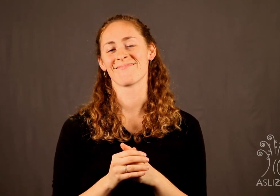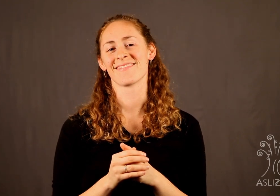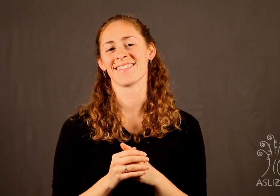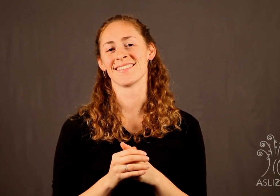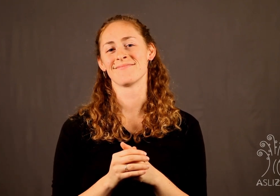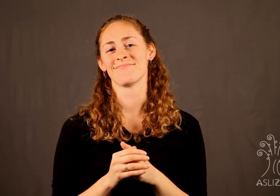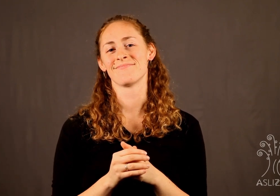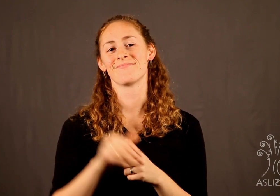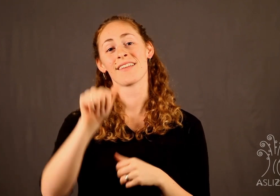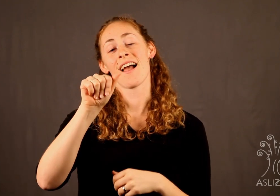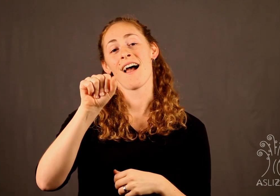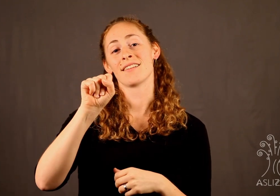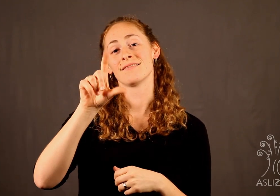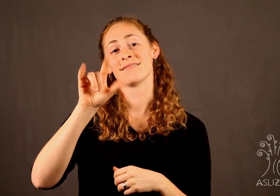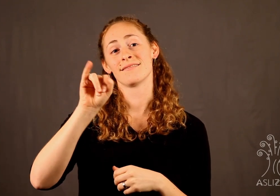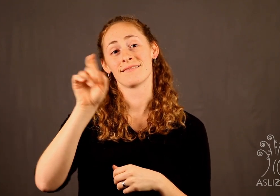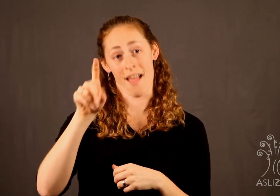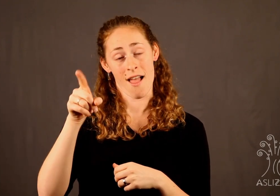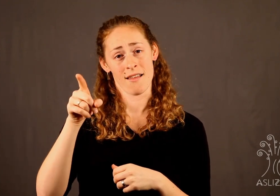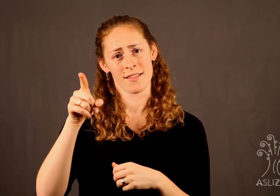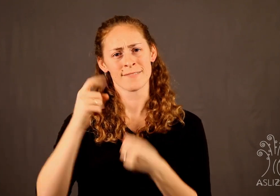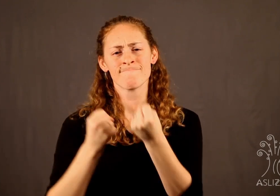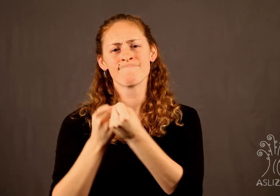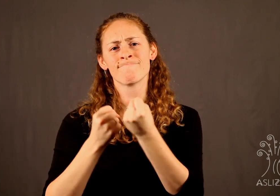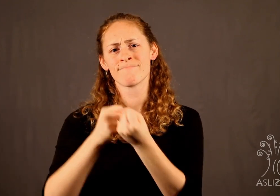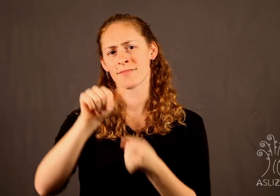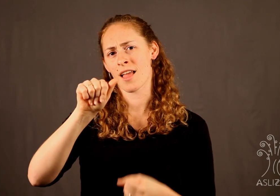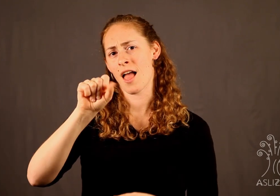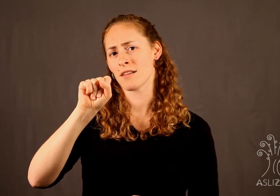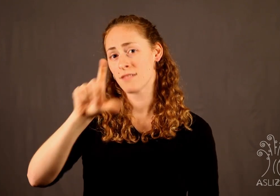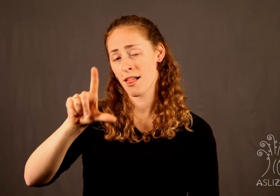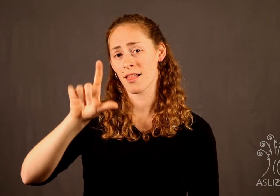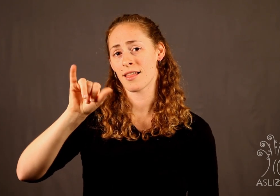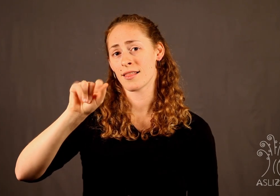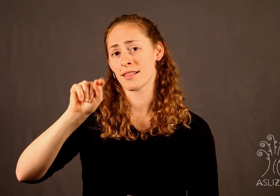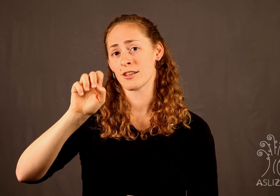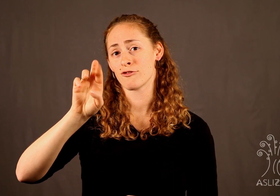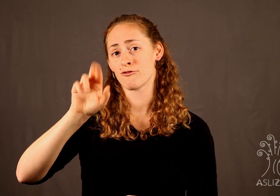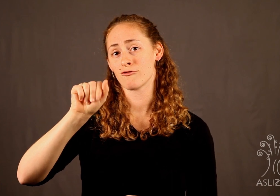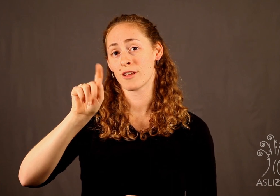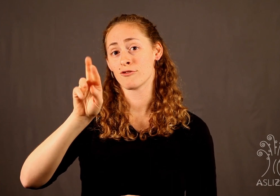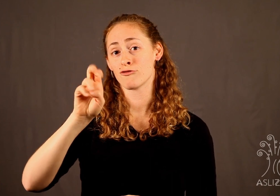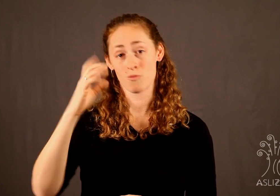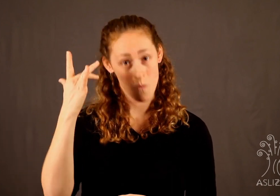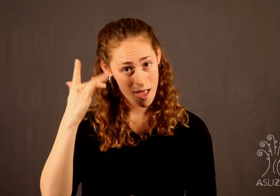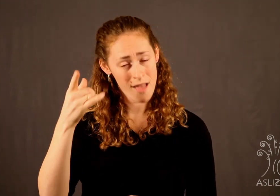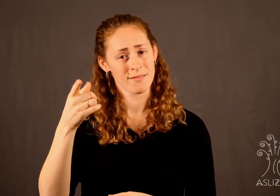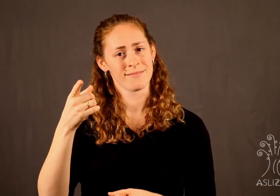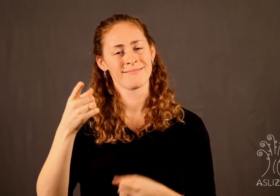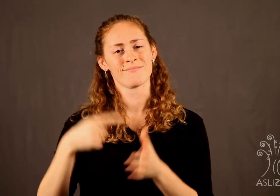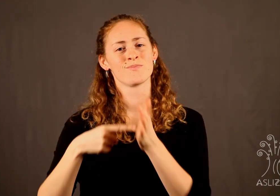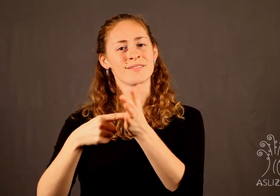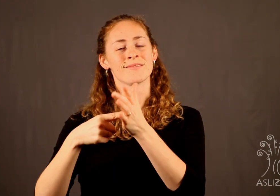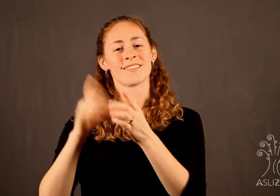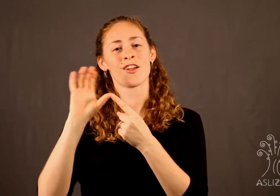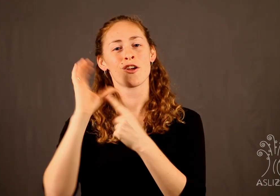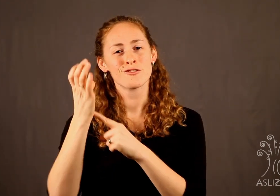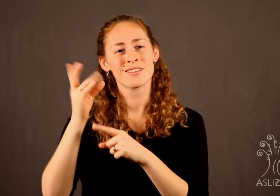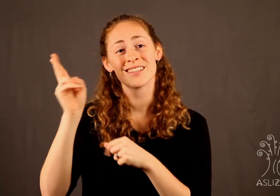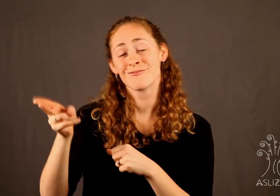ASLized advocates for ASL literature because of its unique culture and history.